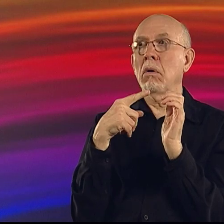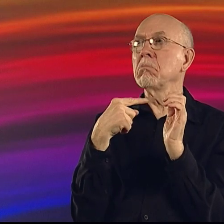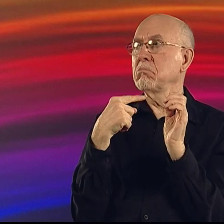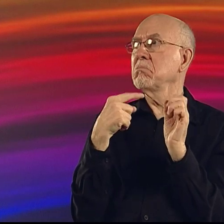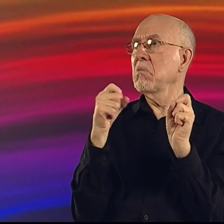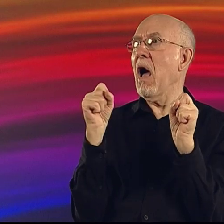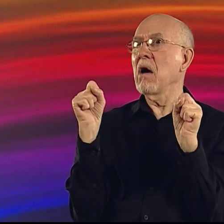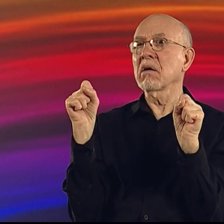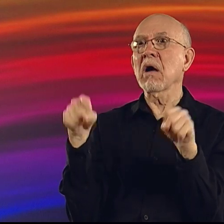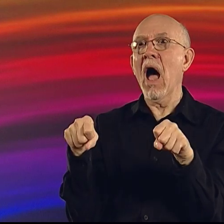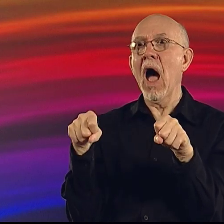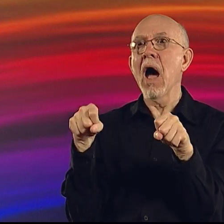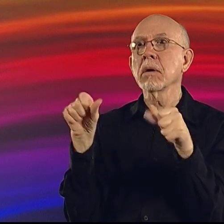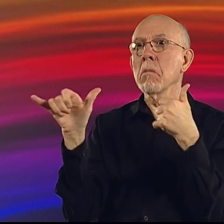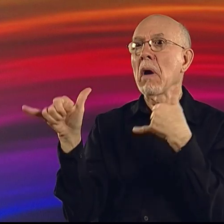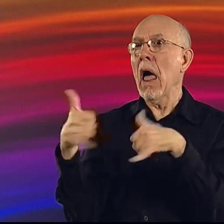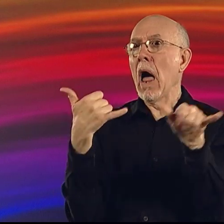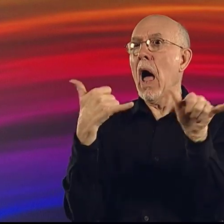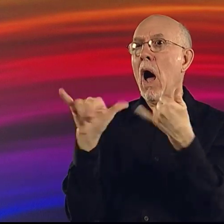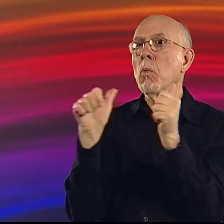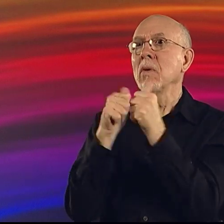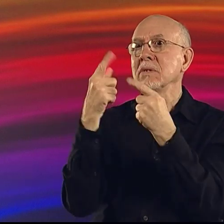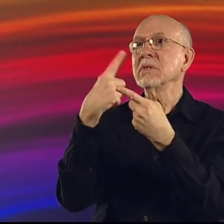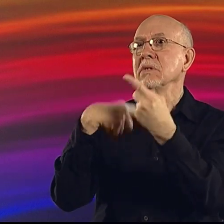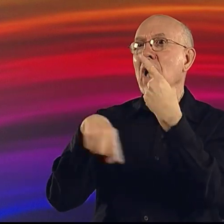That means that I can play with sign.